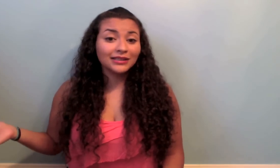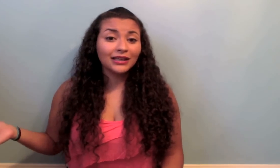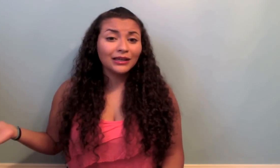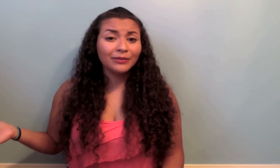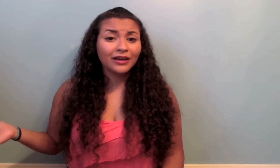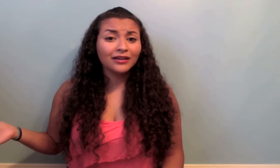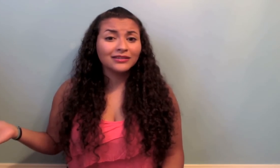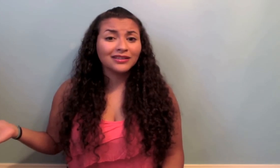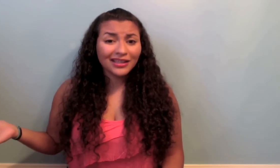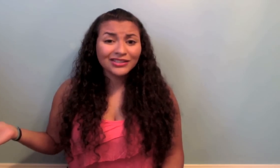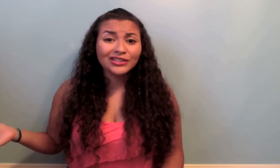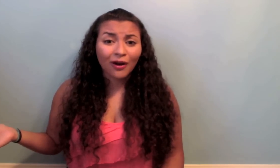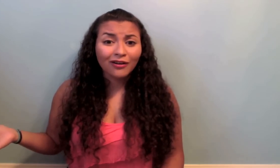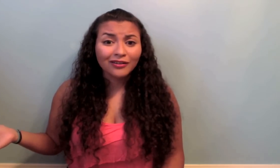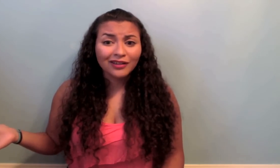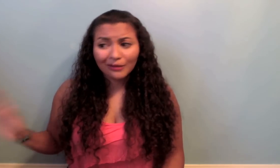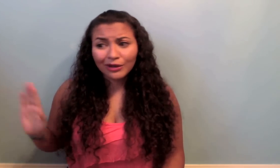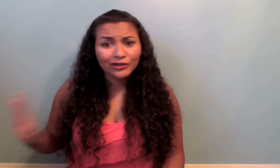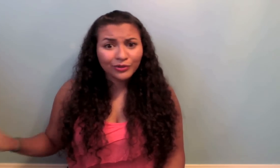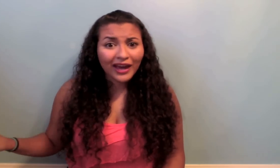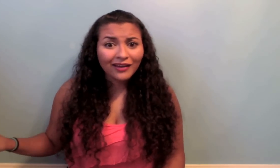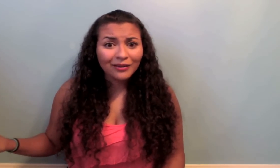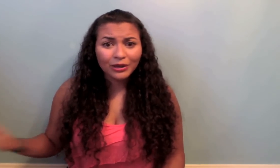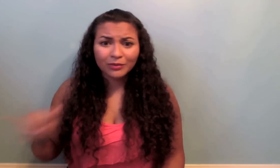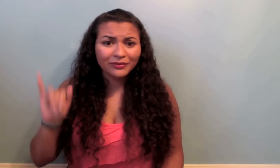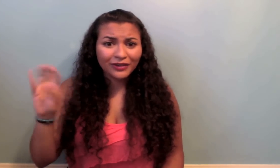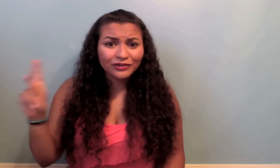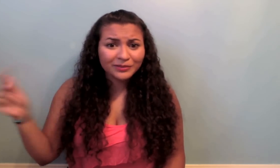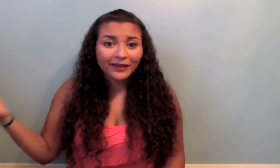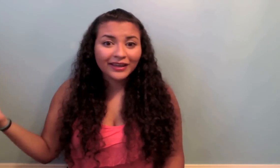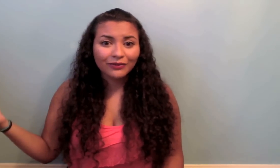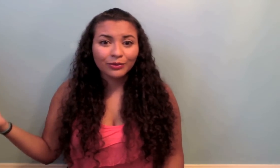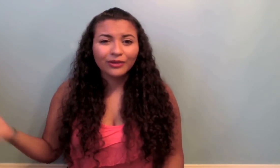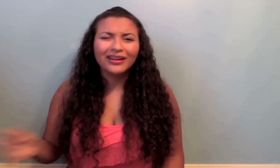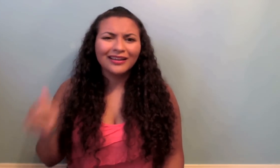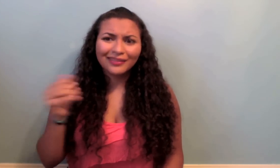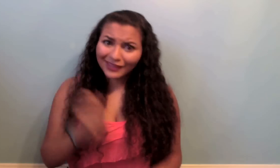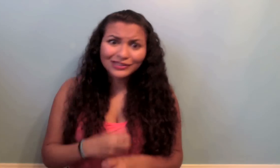because that sh*ts hard! Im not gonna do that. Im not gonna be finger spelling every word